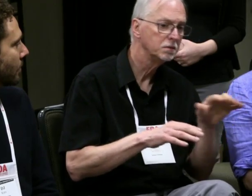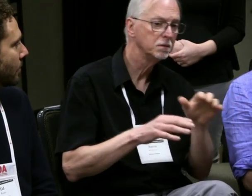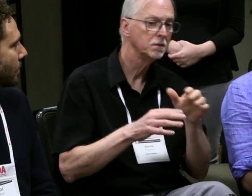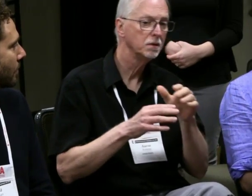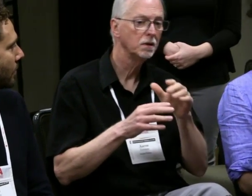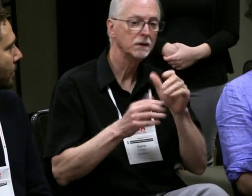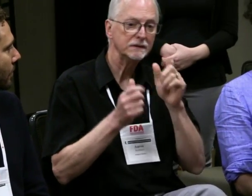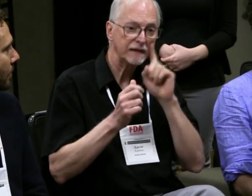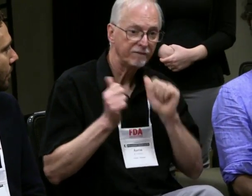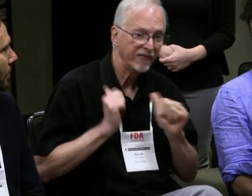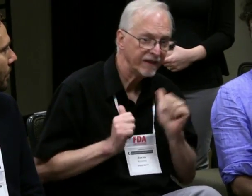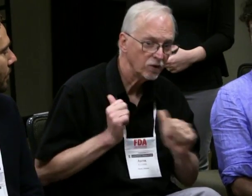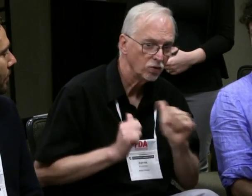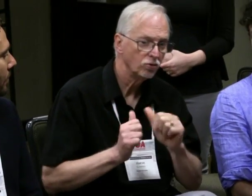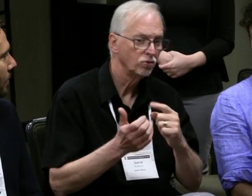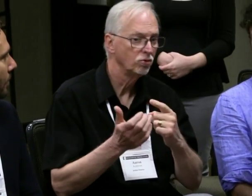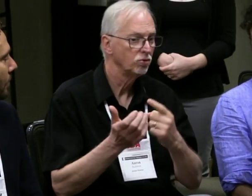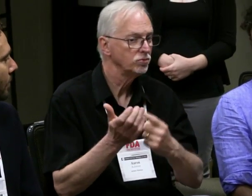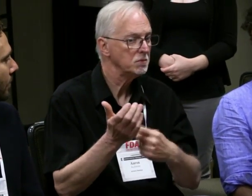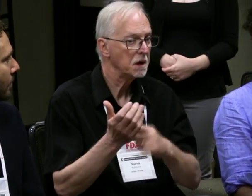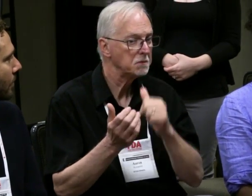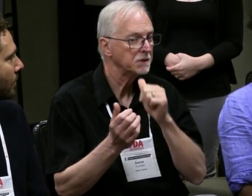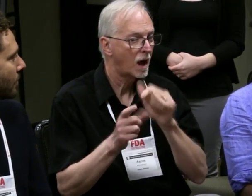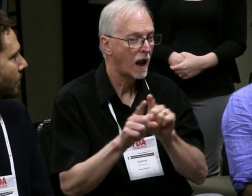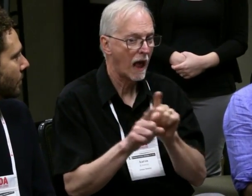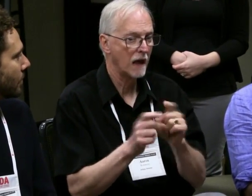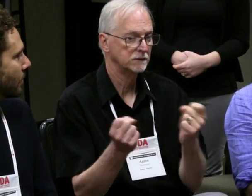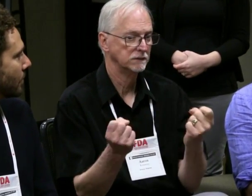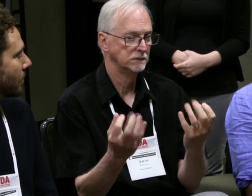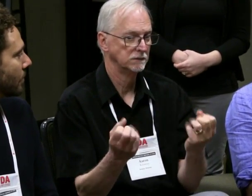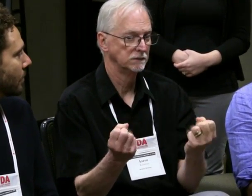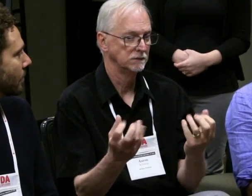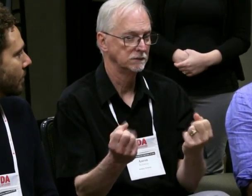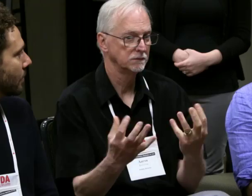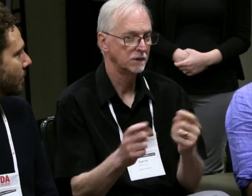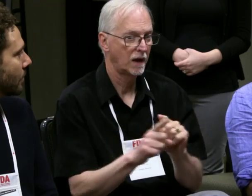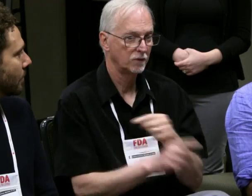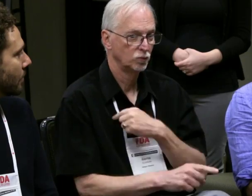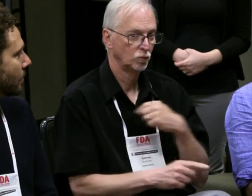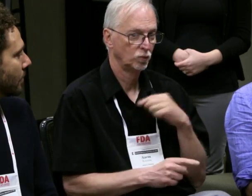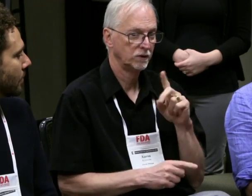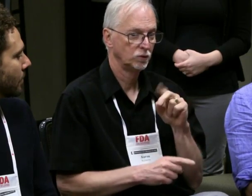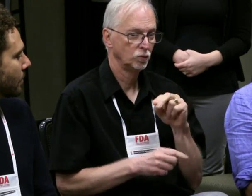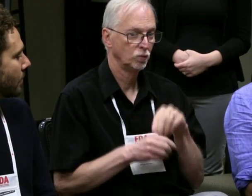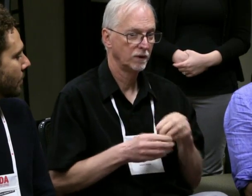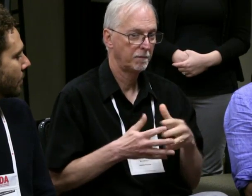and Asia and deaf theaters they sometimes don't necessarily